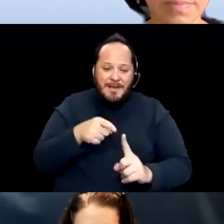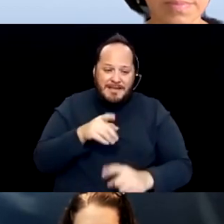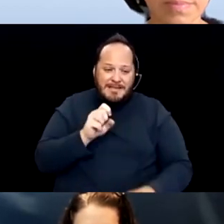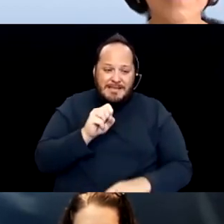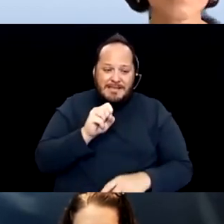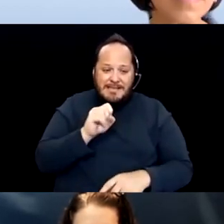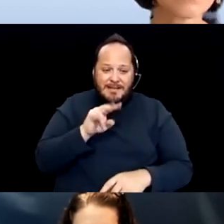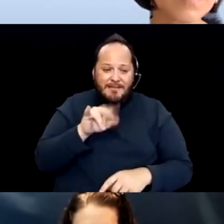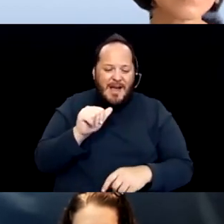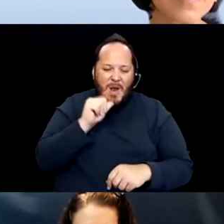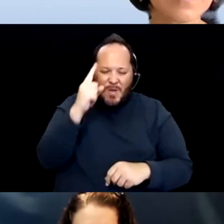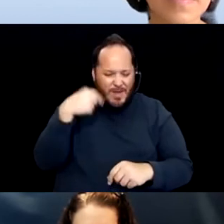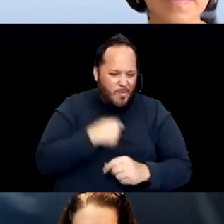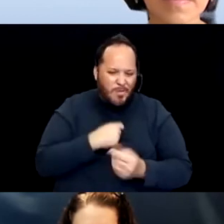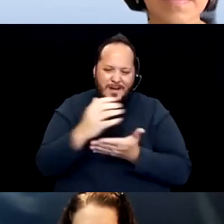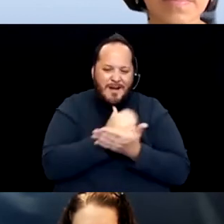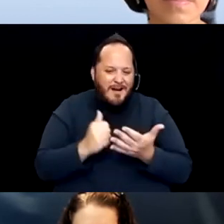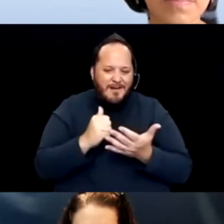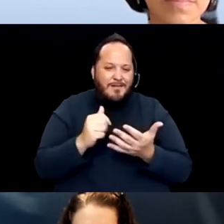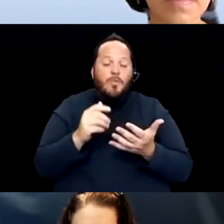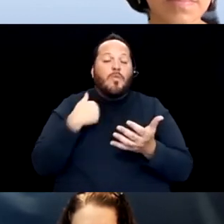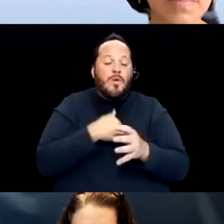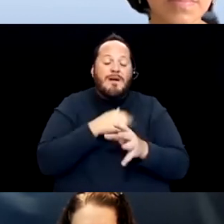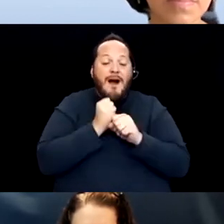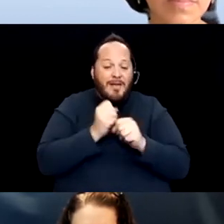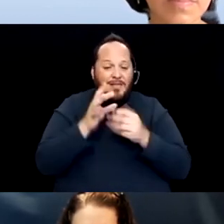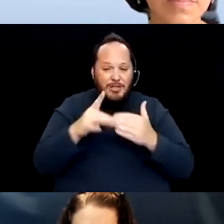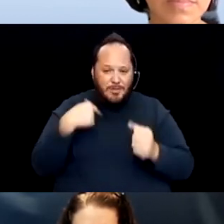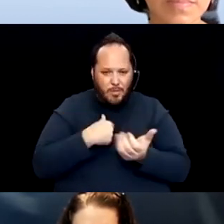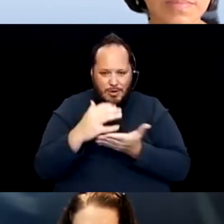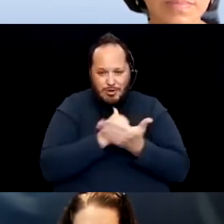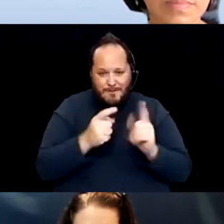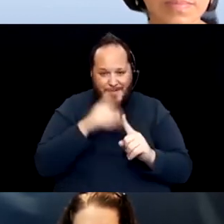from the federal government throughout this pandemic. And we suffered, people died